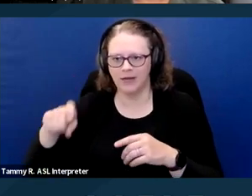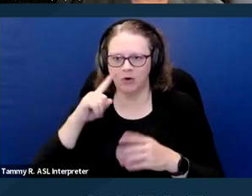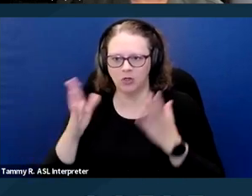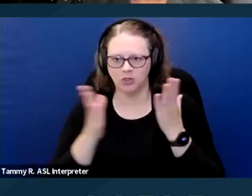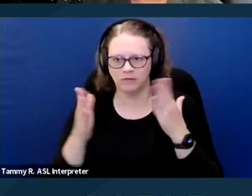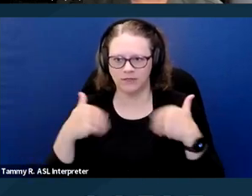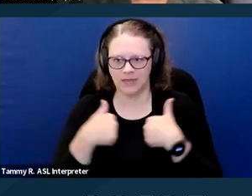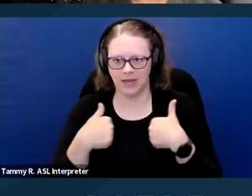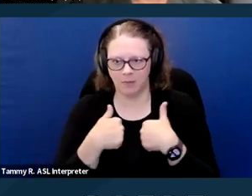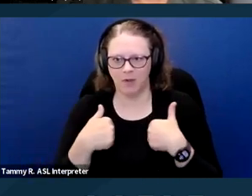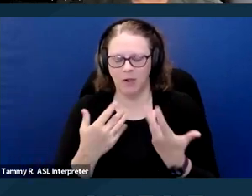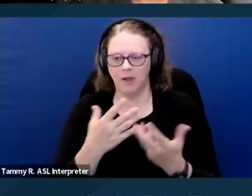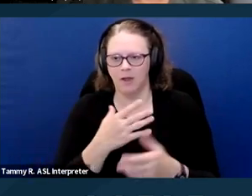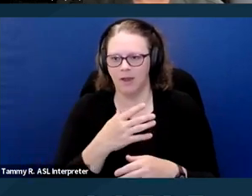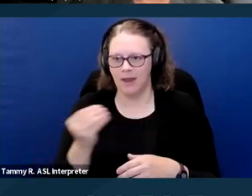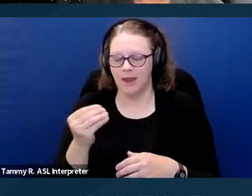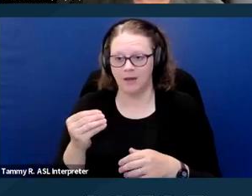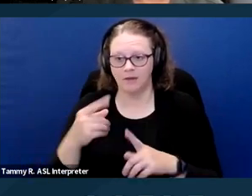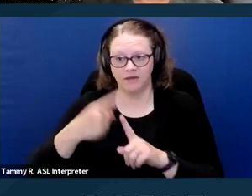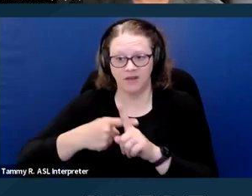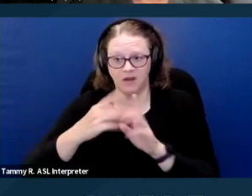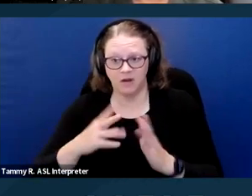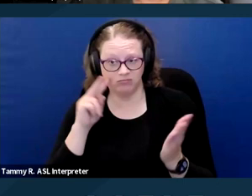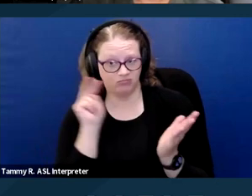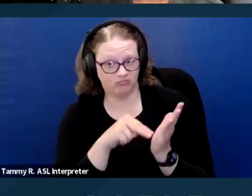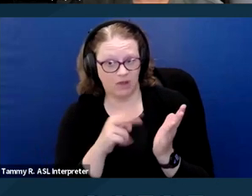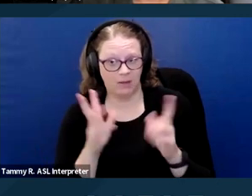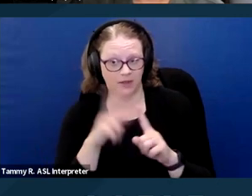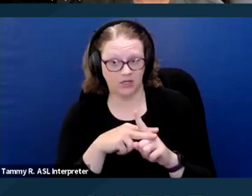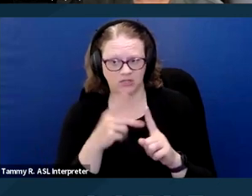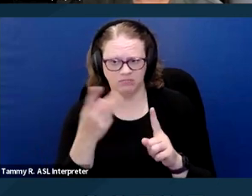and the tenant rightfully did not consider her assistance animal a pet.